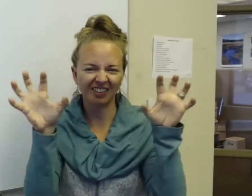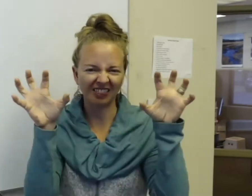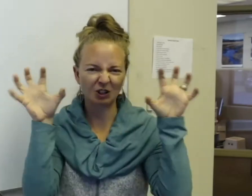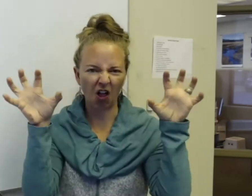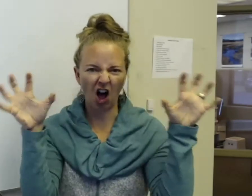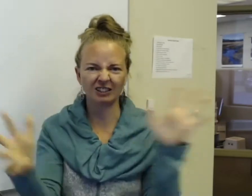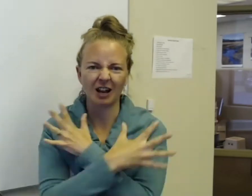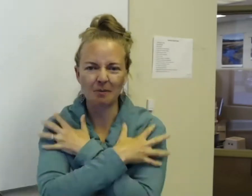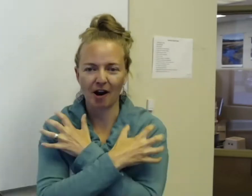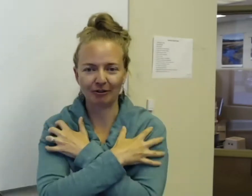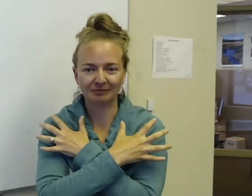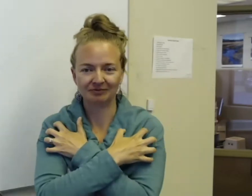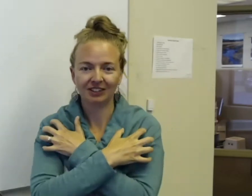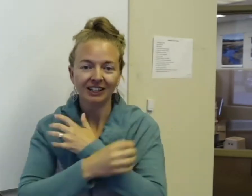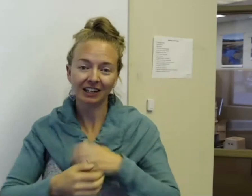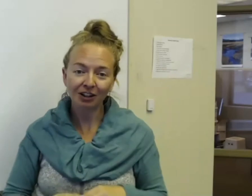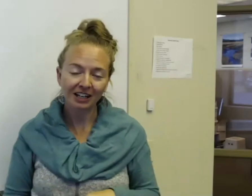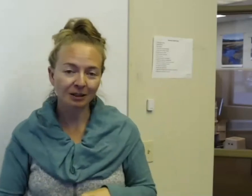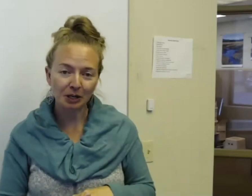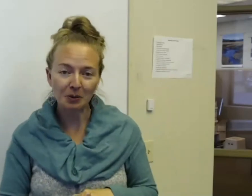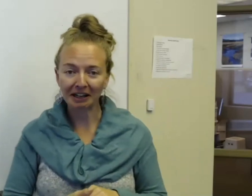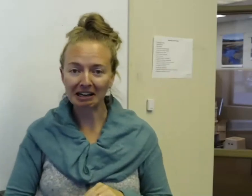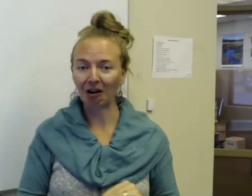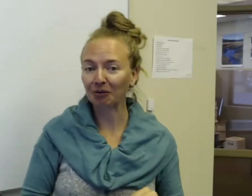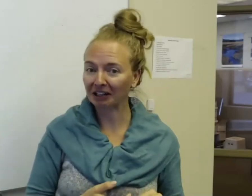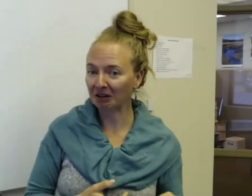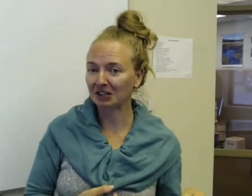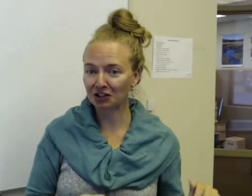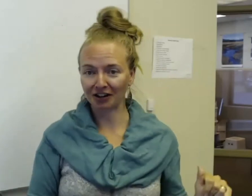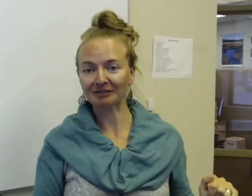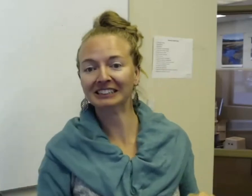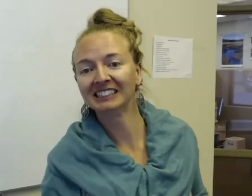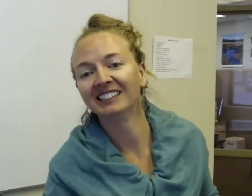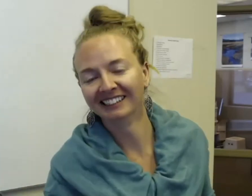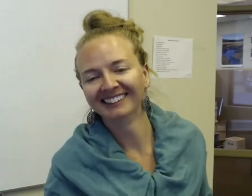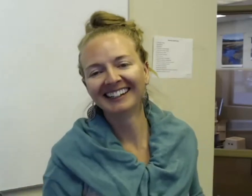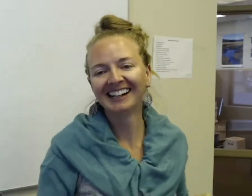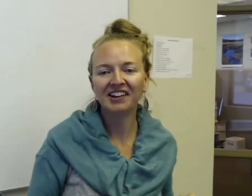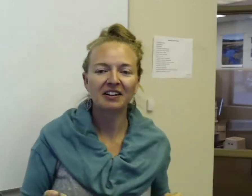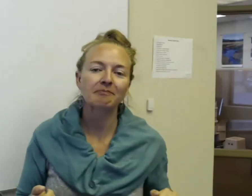those claws, like bear. Definitely not something you want to encounter really close on the trail.